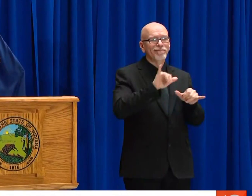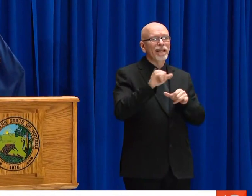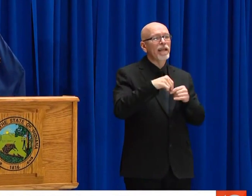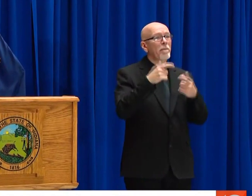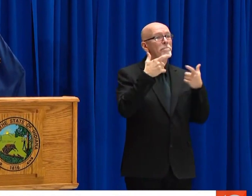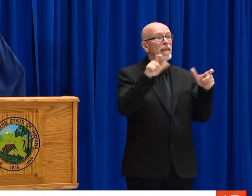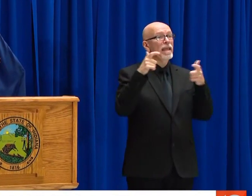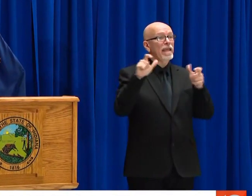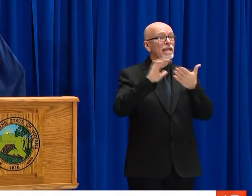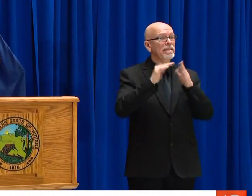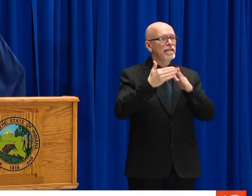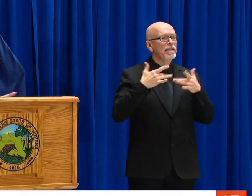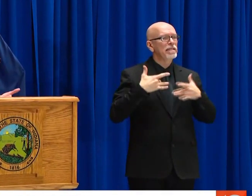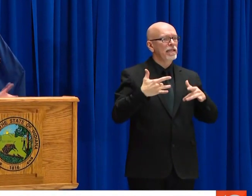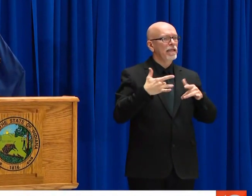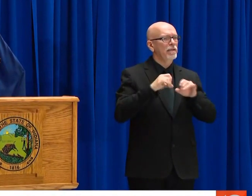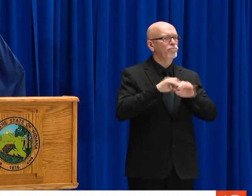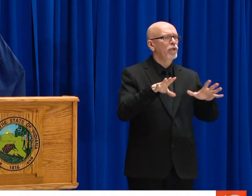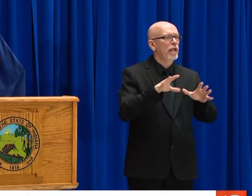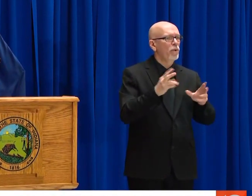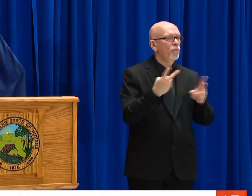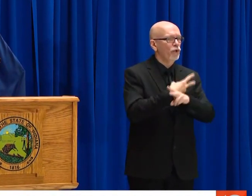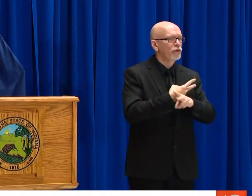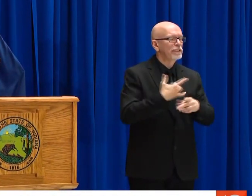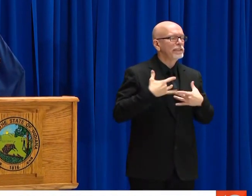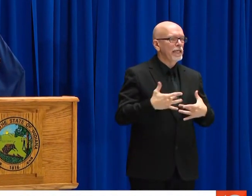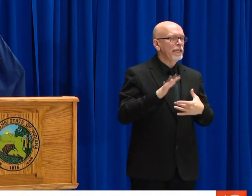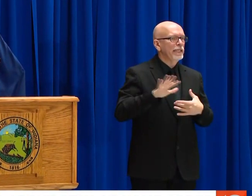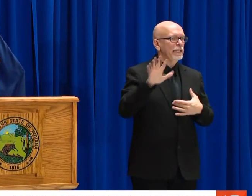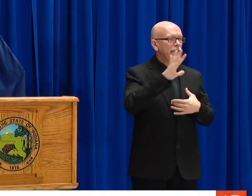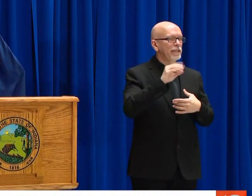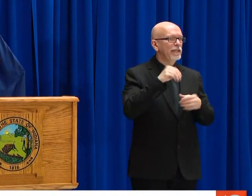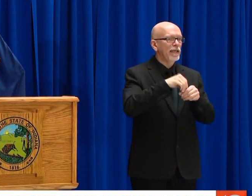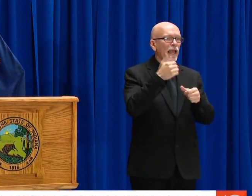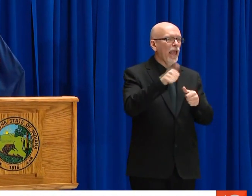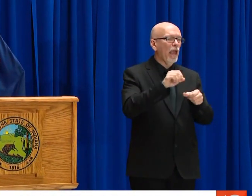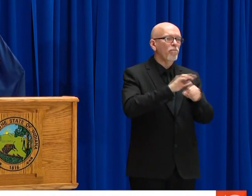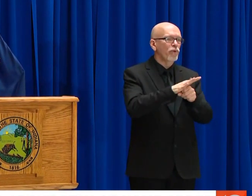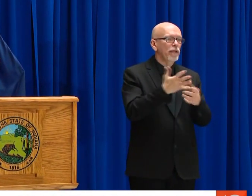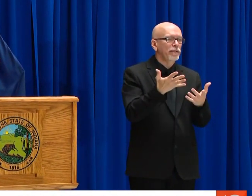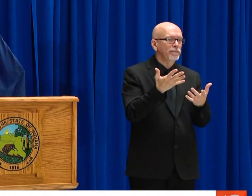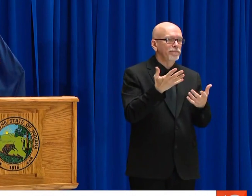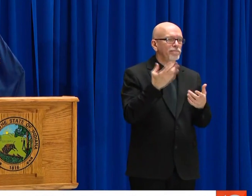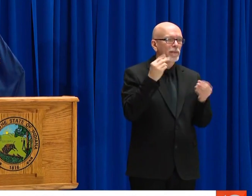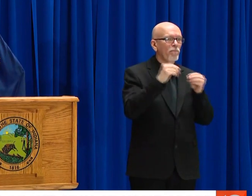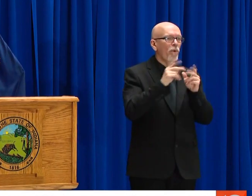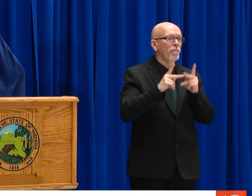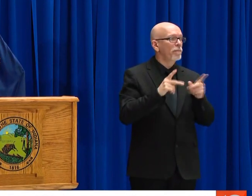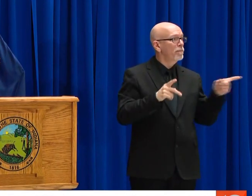ARE WE DOING MORE TESTING? WHAT'S GOING ON. THIS IS TYPICAL OF WHAT YOU SEE AROUND THE WORLD AND WHAT WE'VE SEEN AROUND THE UNITED STATES, MAJOR